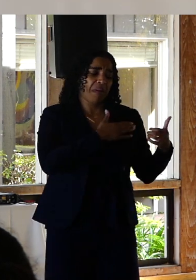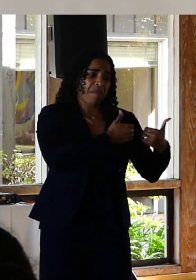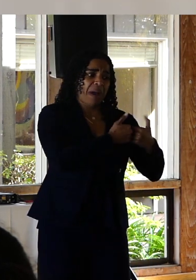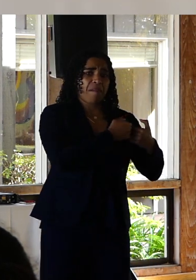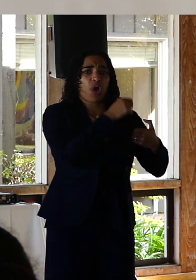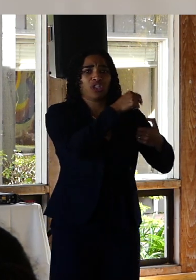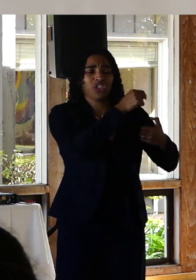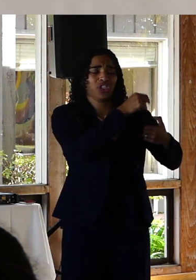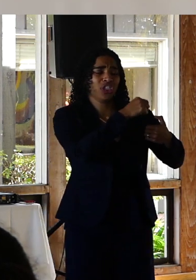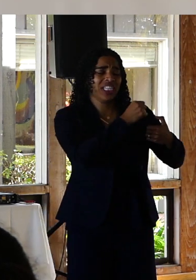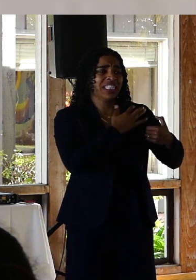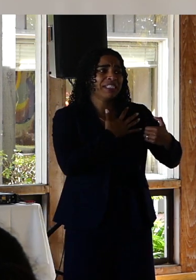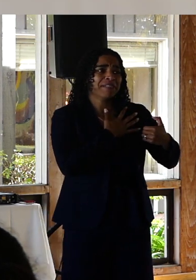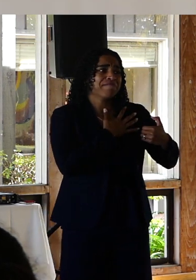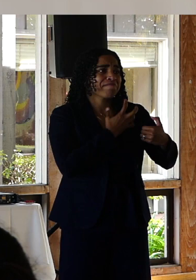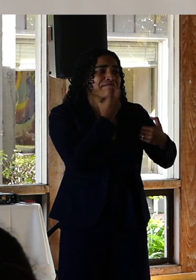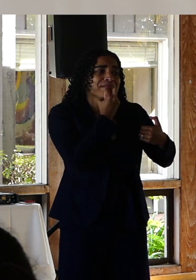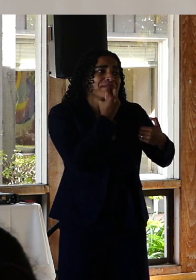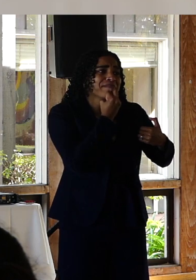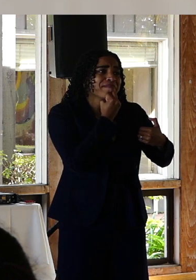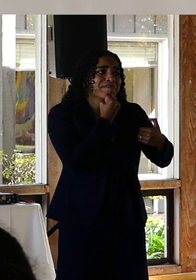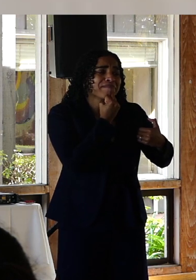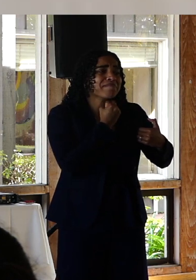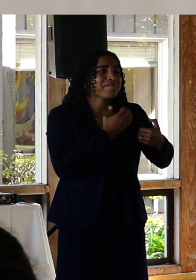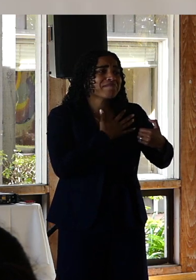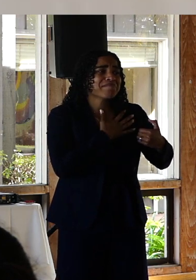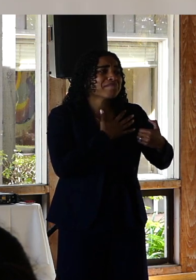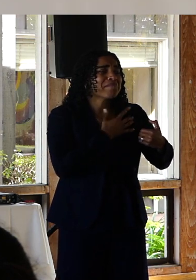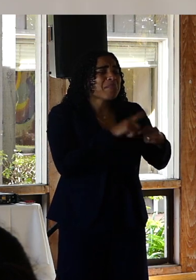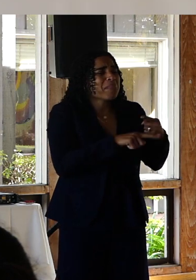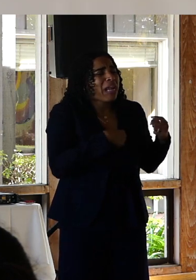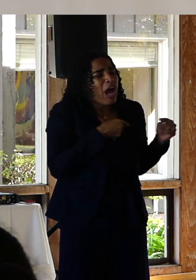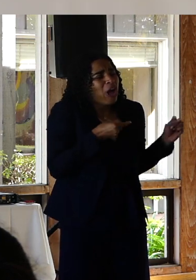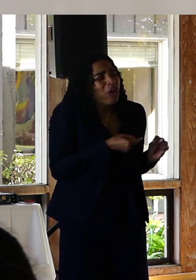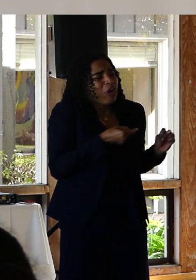The most resilient person I know who I was unintentionally crushing beneath